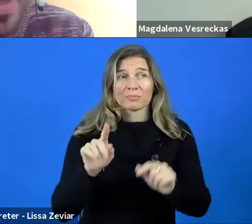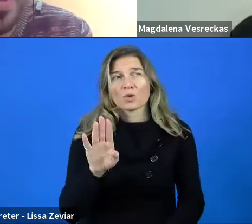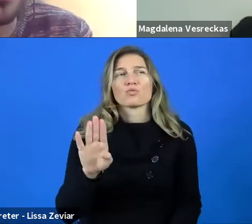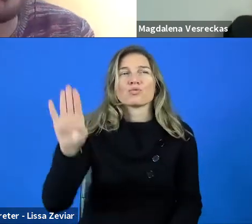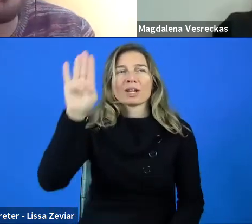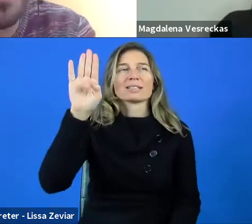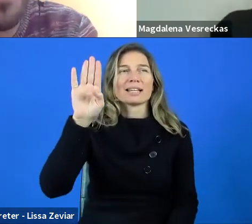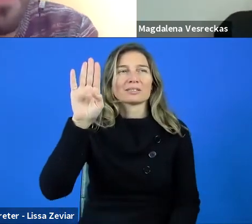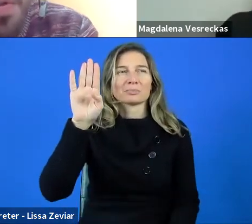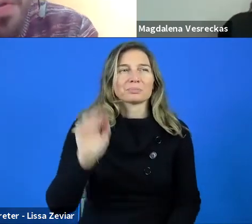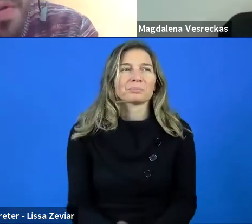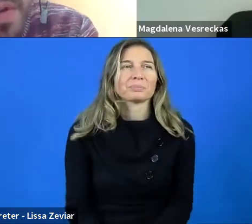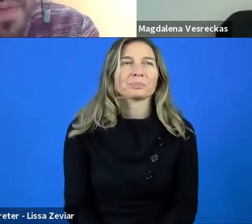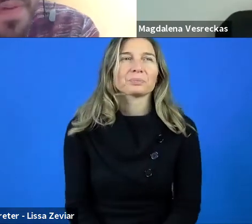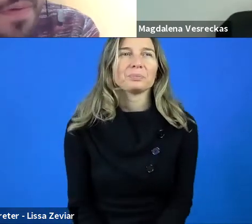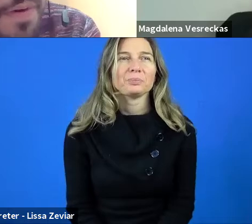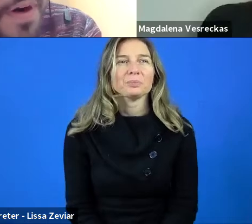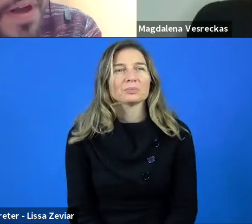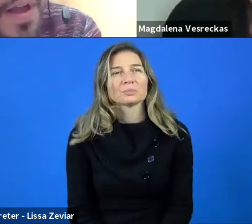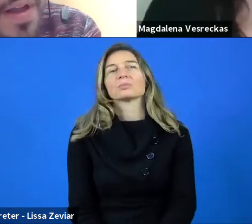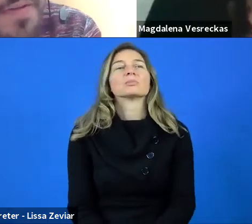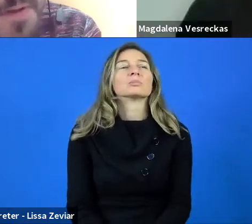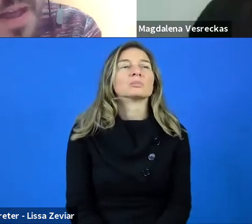but please introduce yourself before speaking.